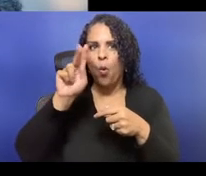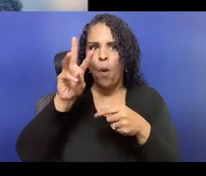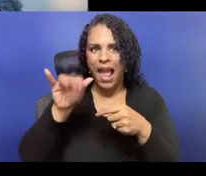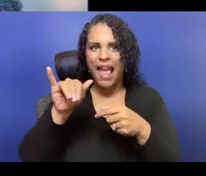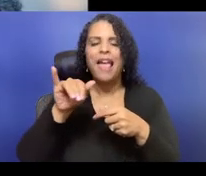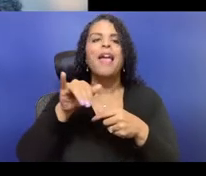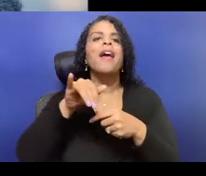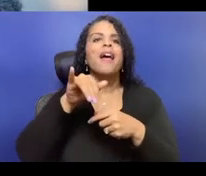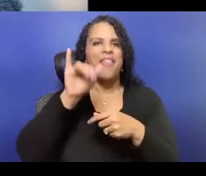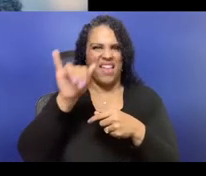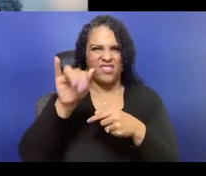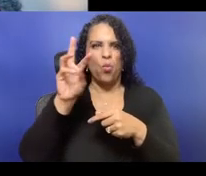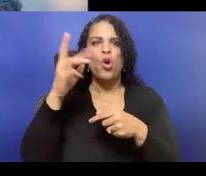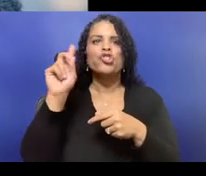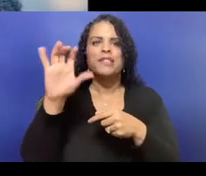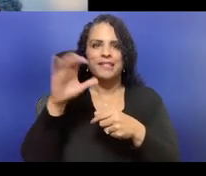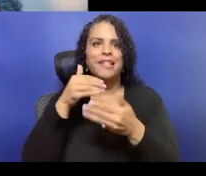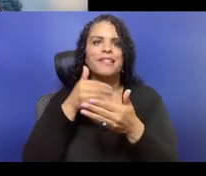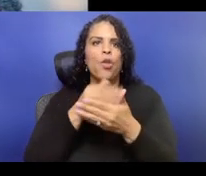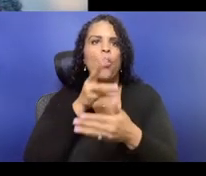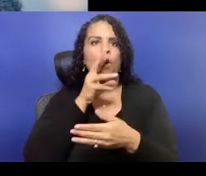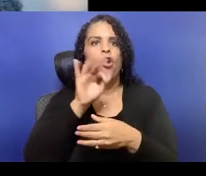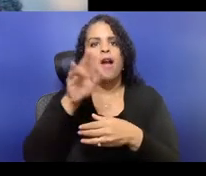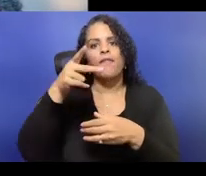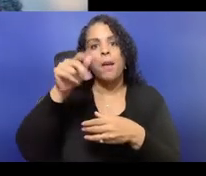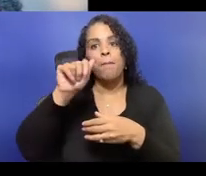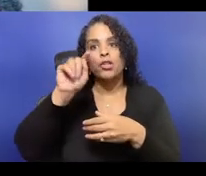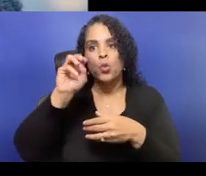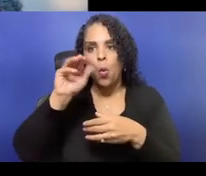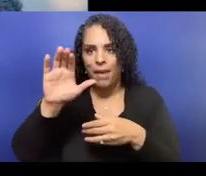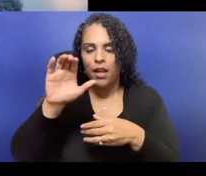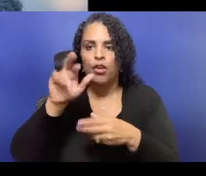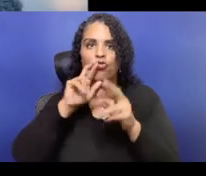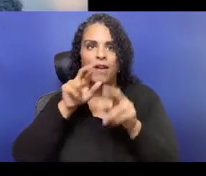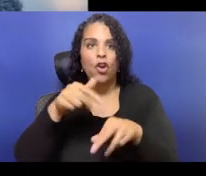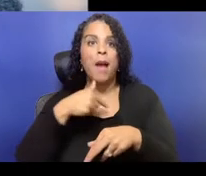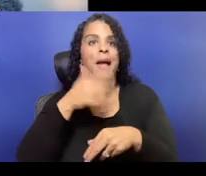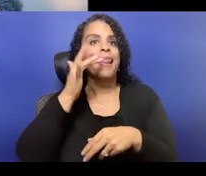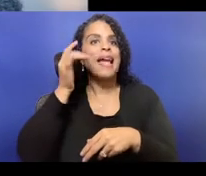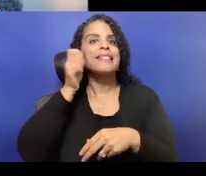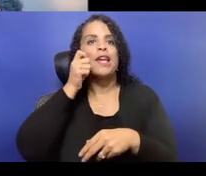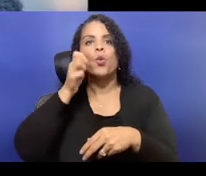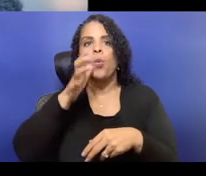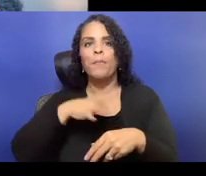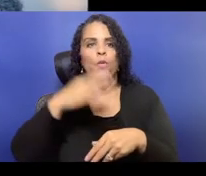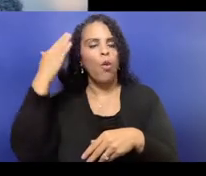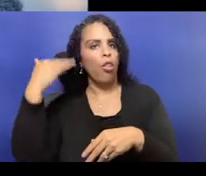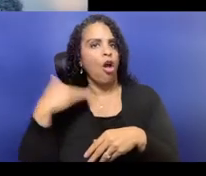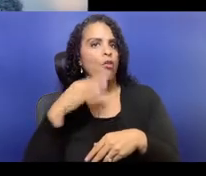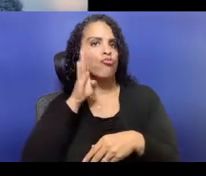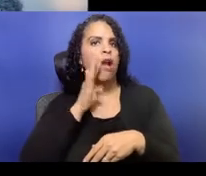These lands were formerly known as Tulsa, Oklahoma, and I am one mile away from the Arkansas River.